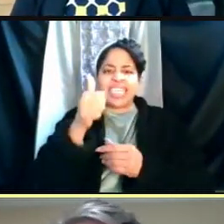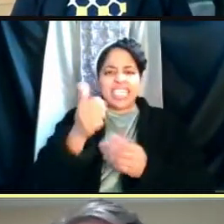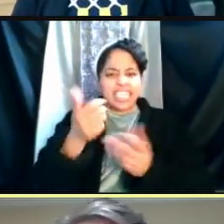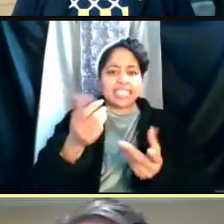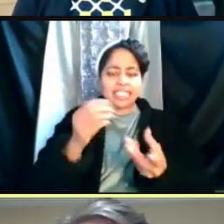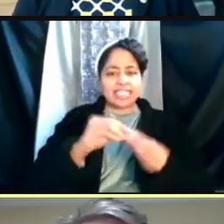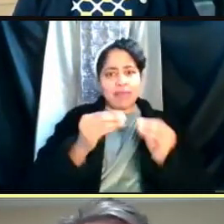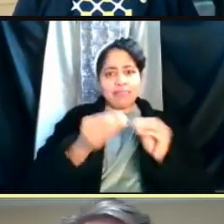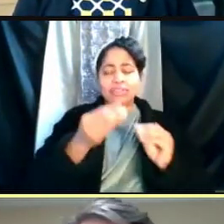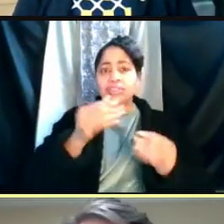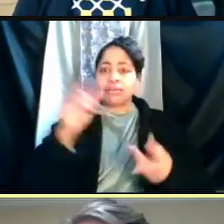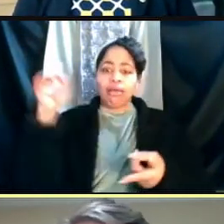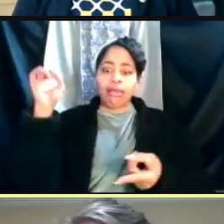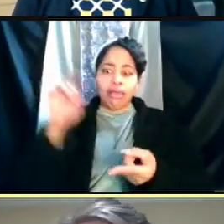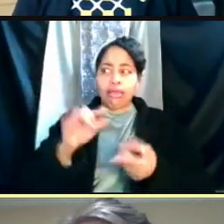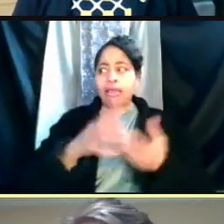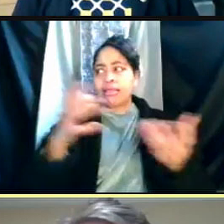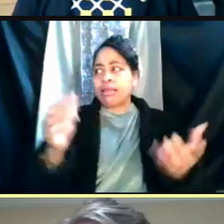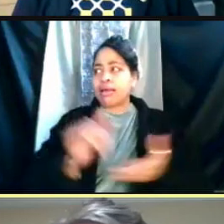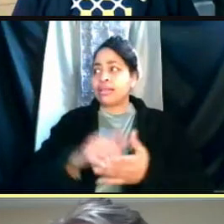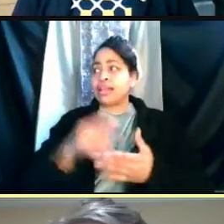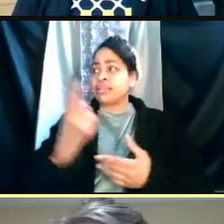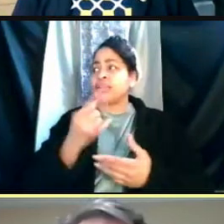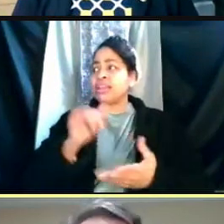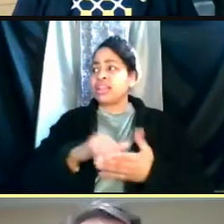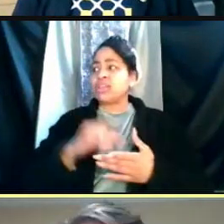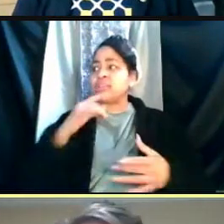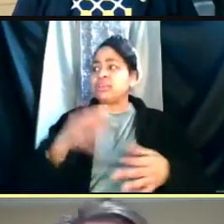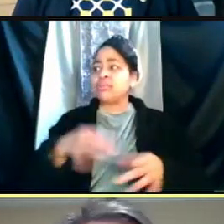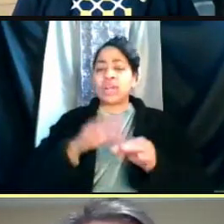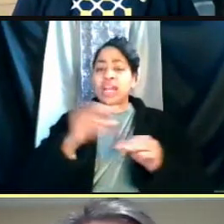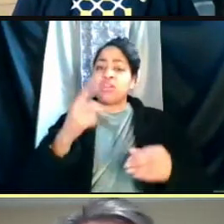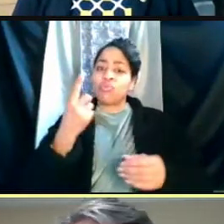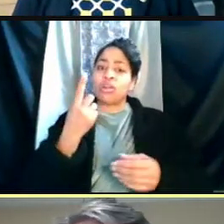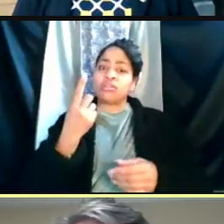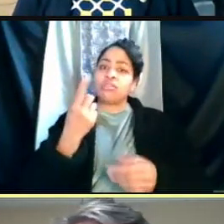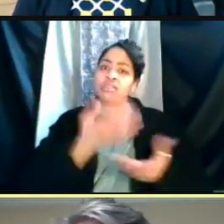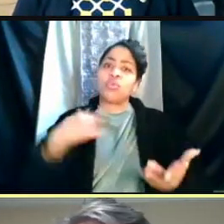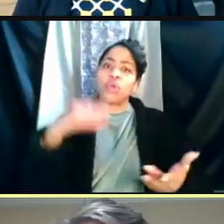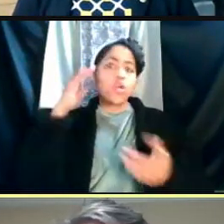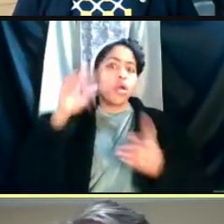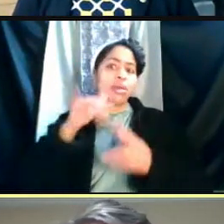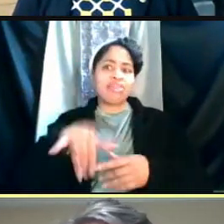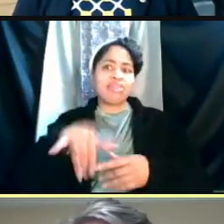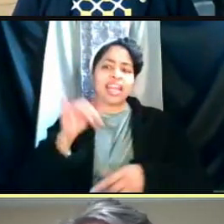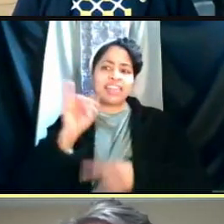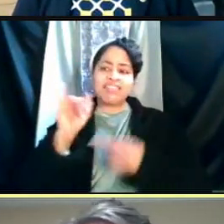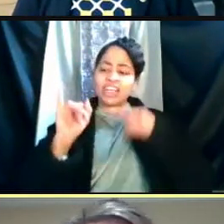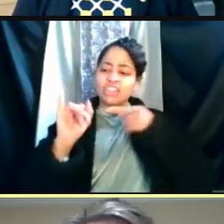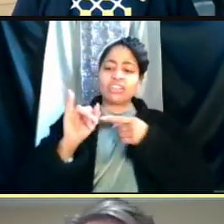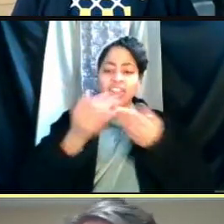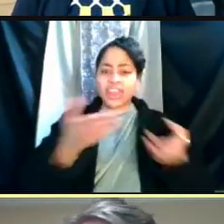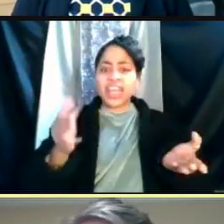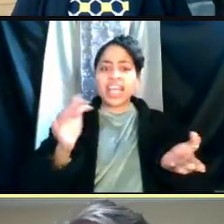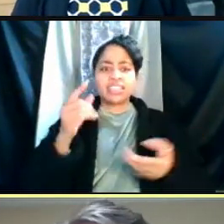And some of the drivers or the similar things we know about the infection or things around movement